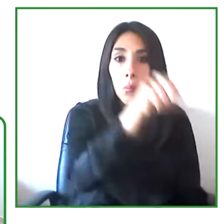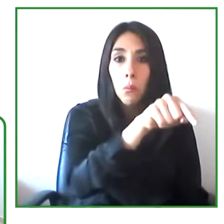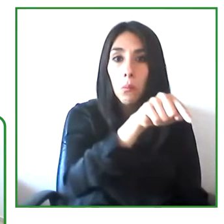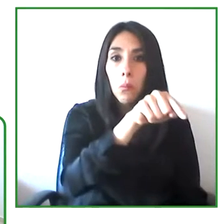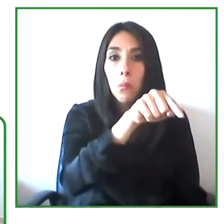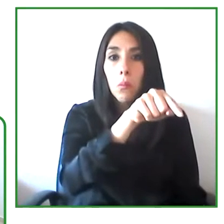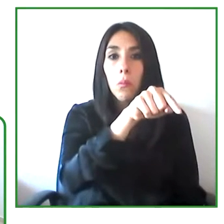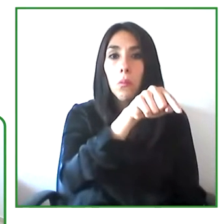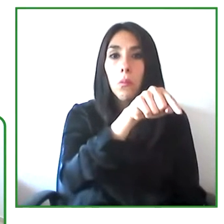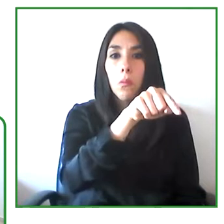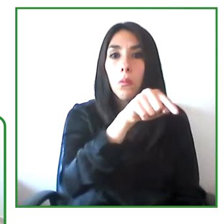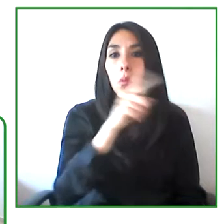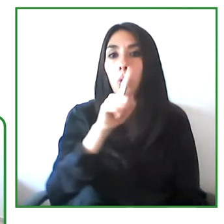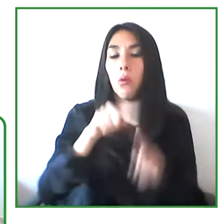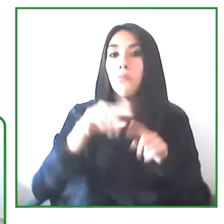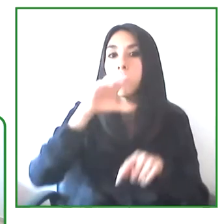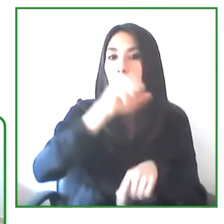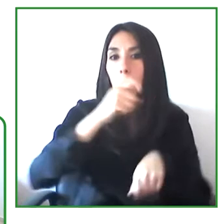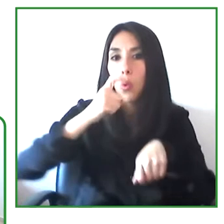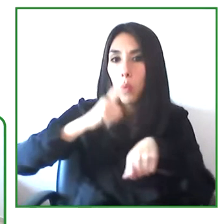access medical services to go to job interviews.